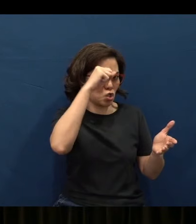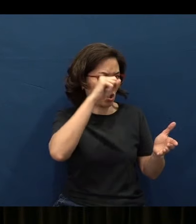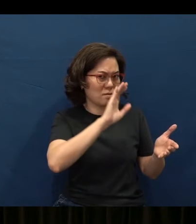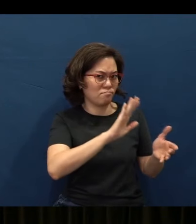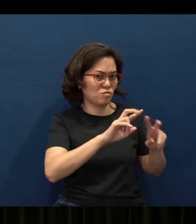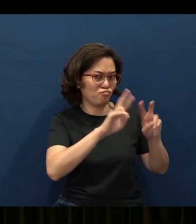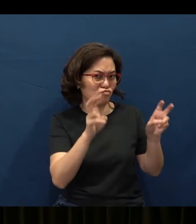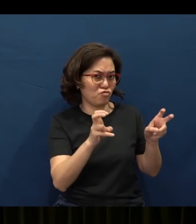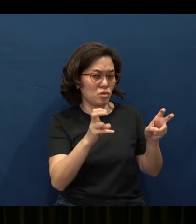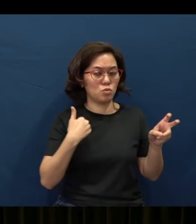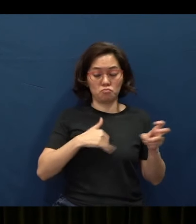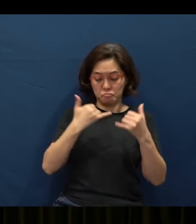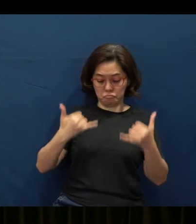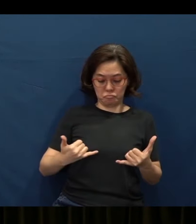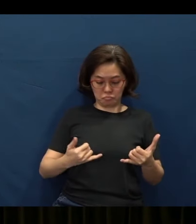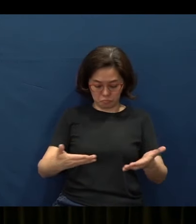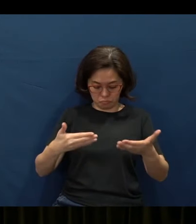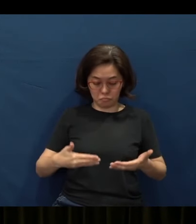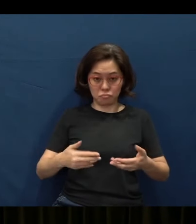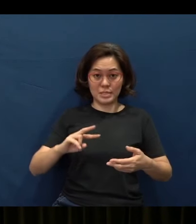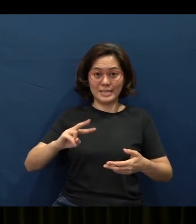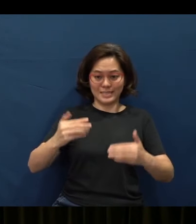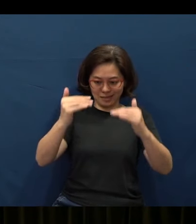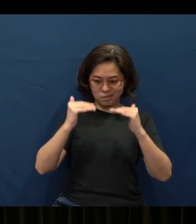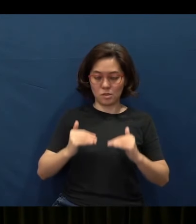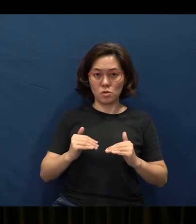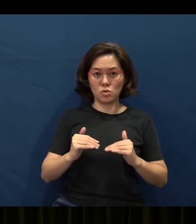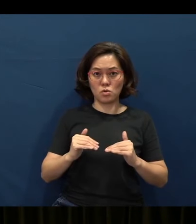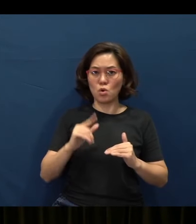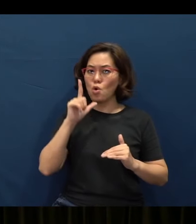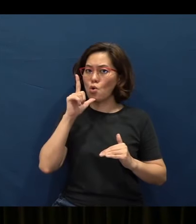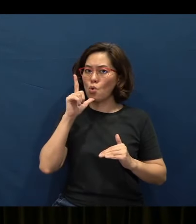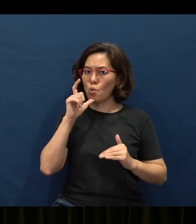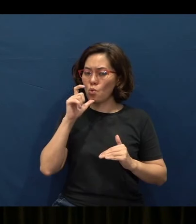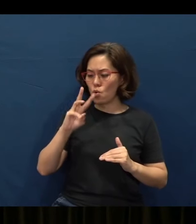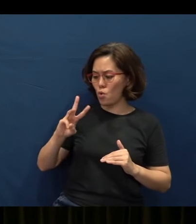So you immediately come to the second part - the ‘what’. Who wrote Proverbs?